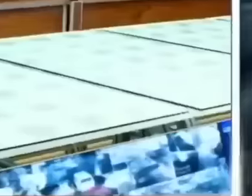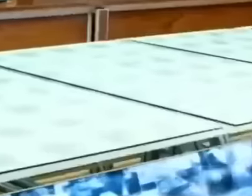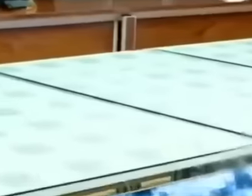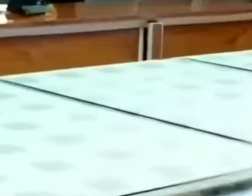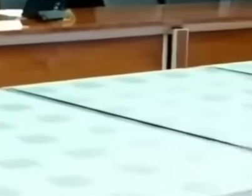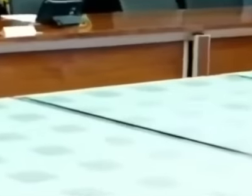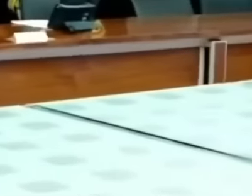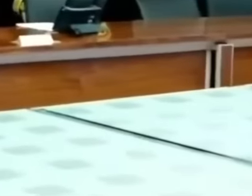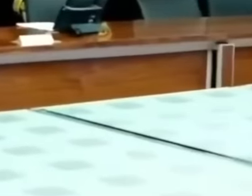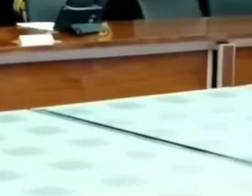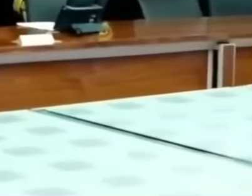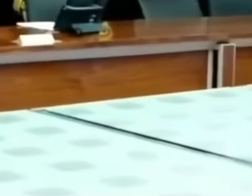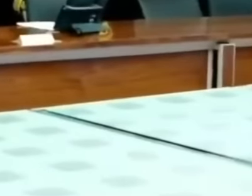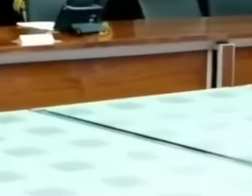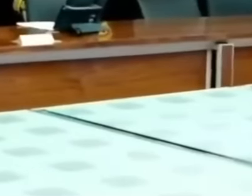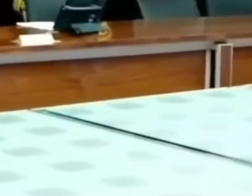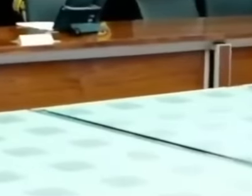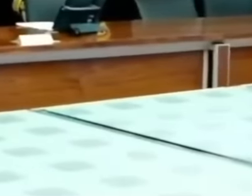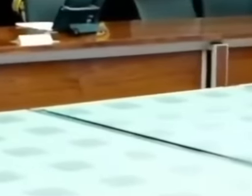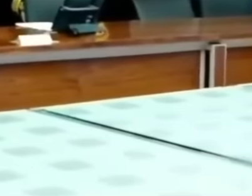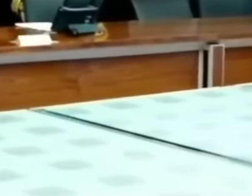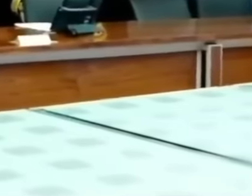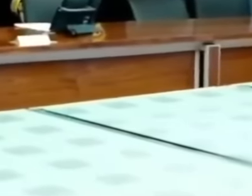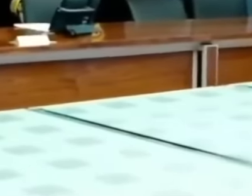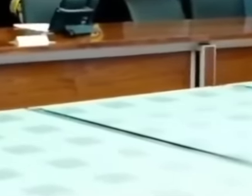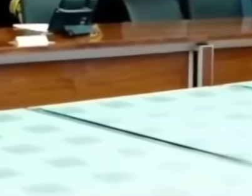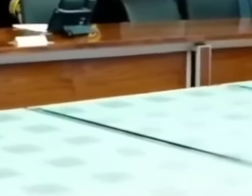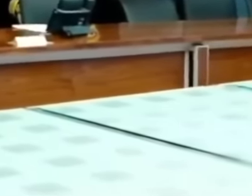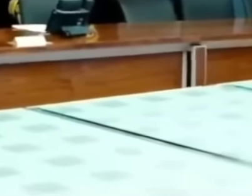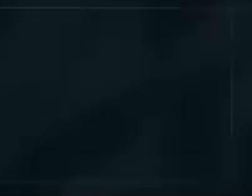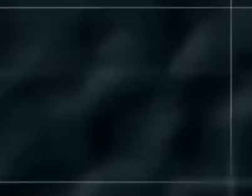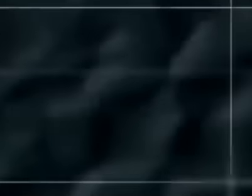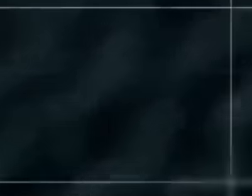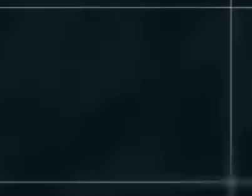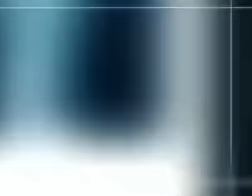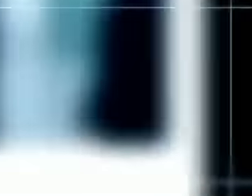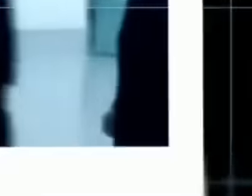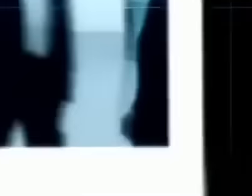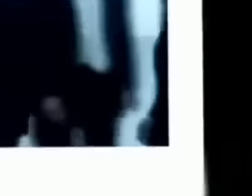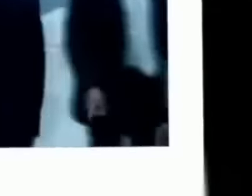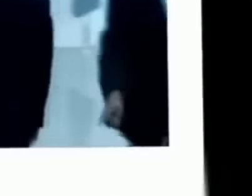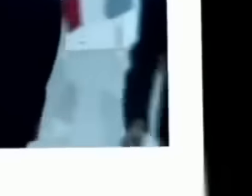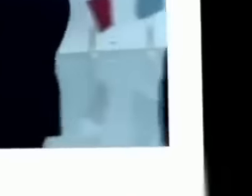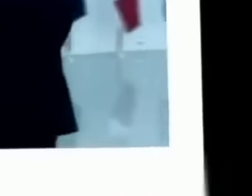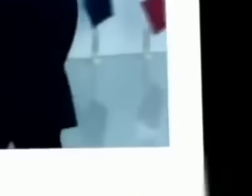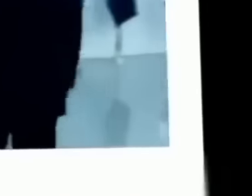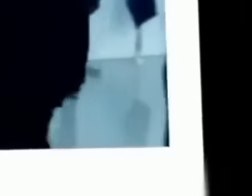Inojosa inaugurated the so-called Police intelligence center on November 24, 2009.